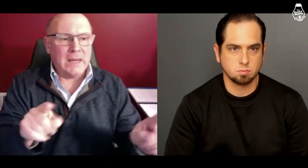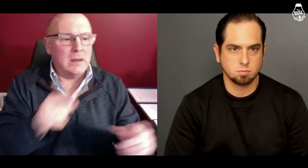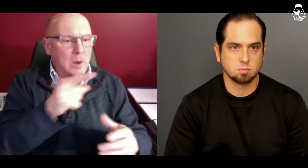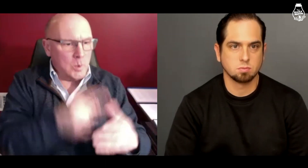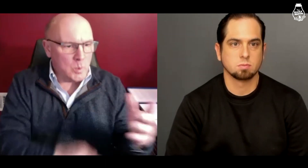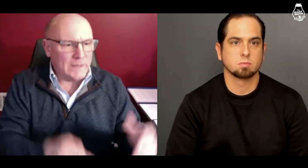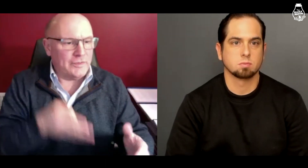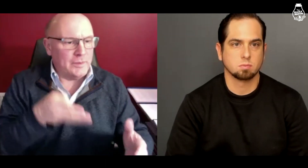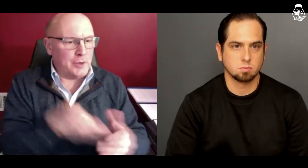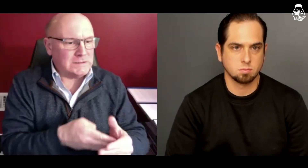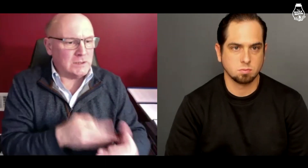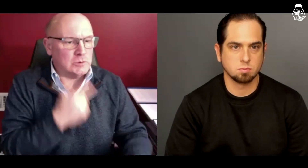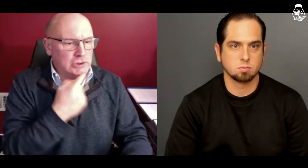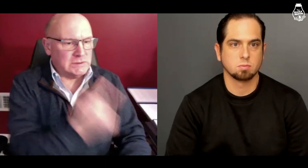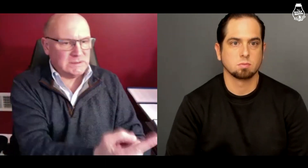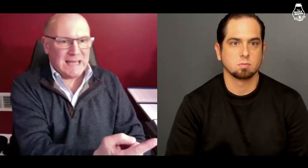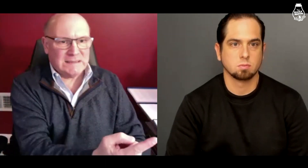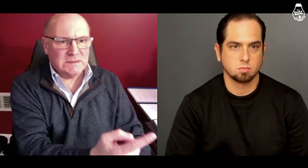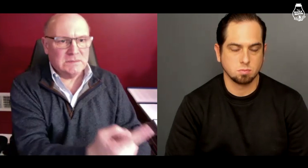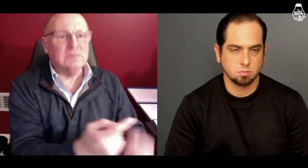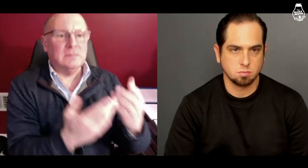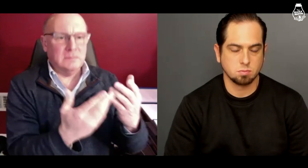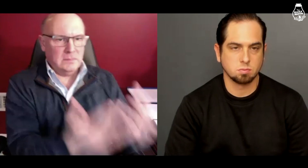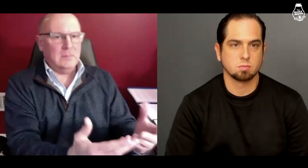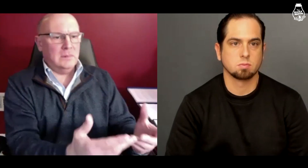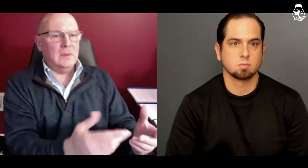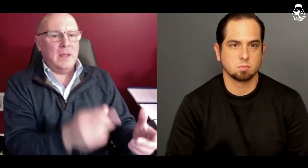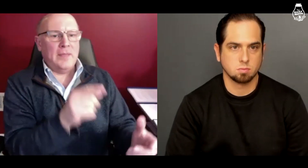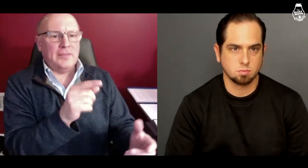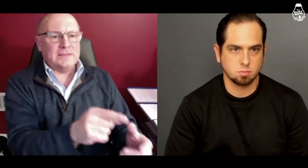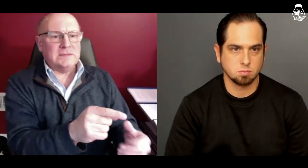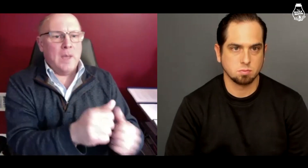but what the prosecutor said.